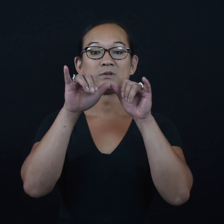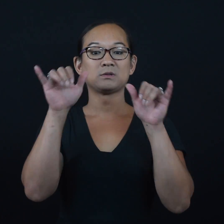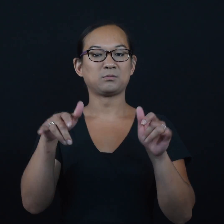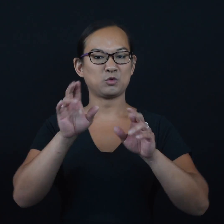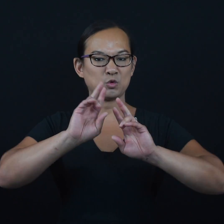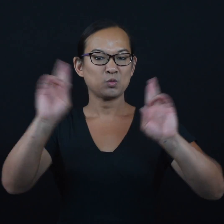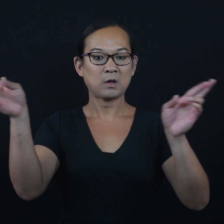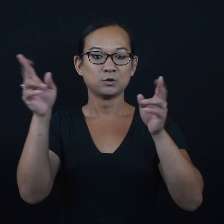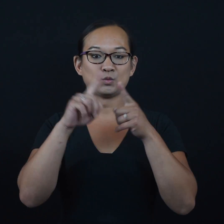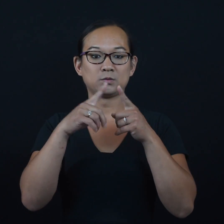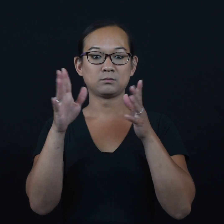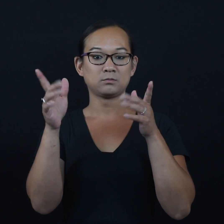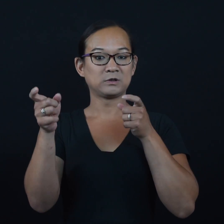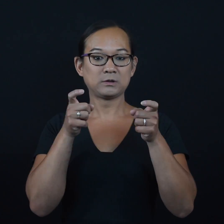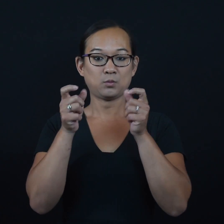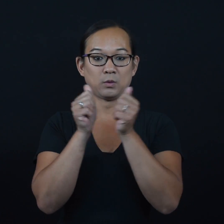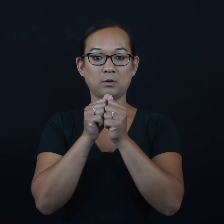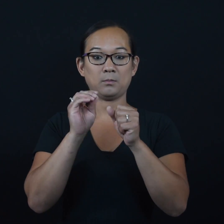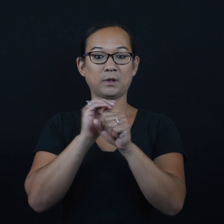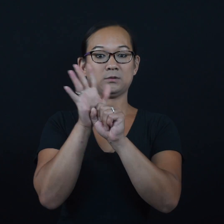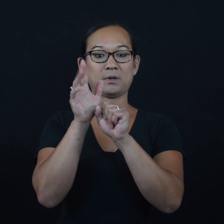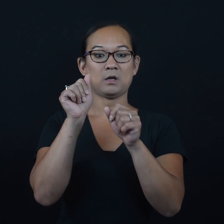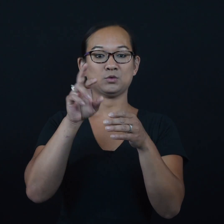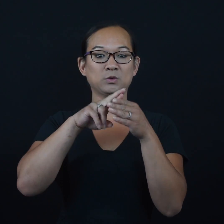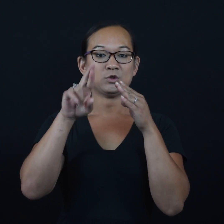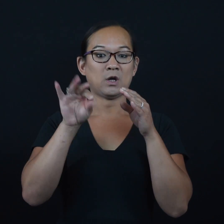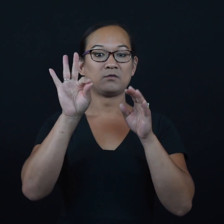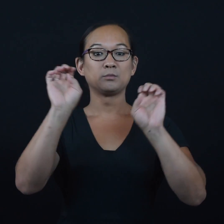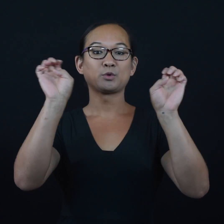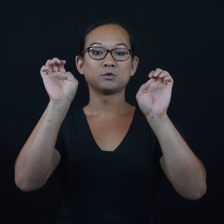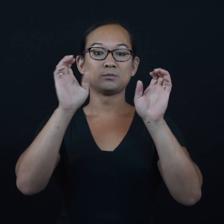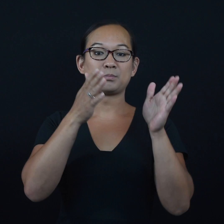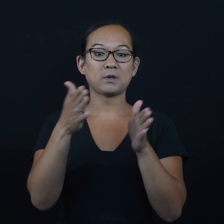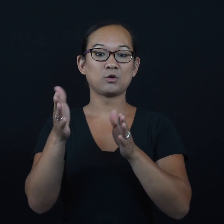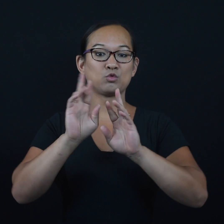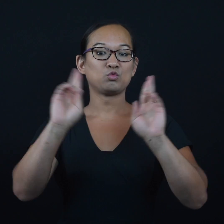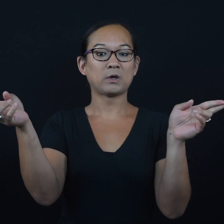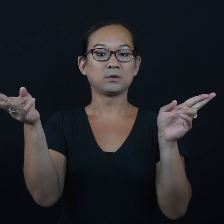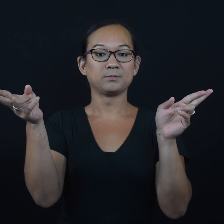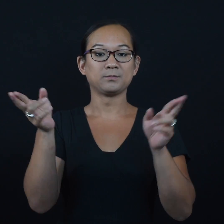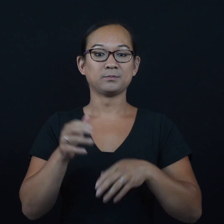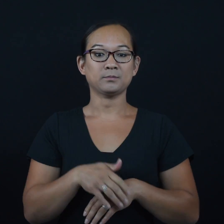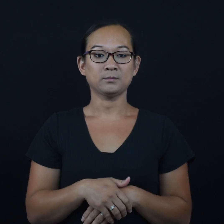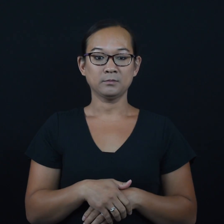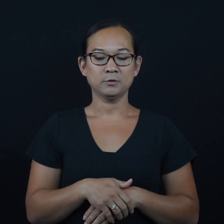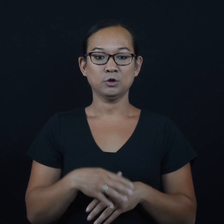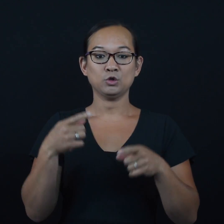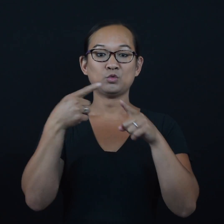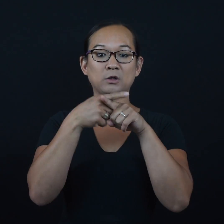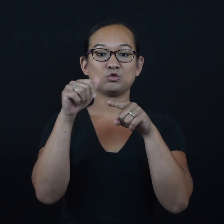Most systems were ready to deal with the pandemic as a result of contingency plans already in place.